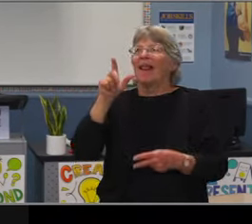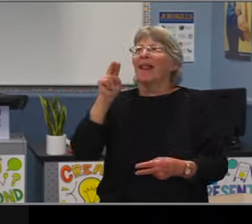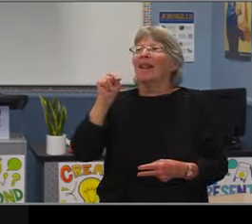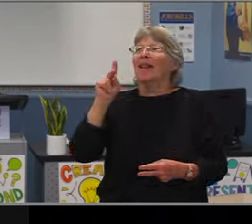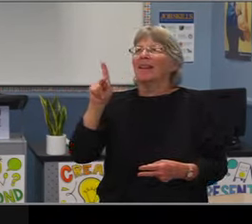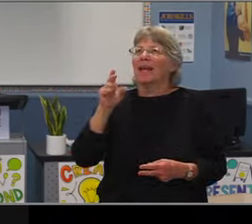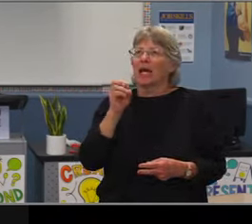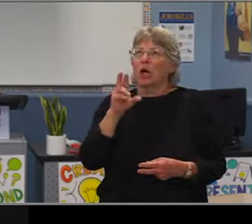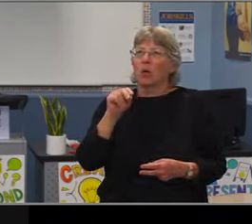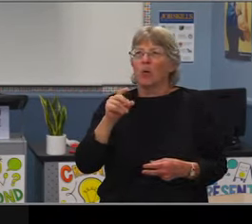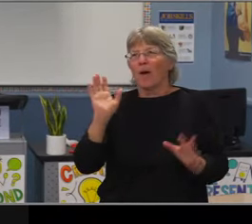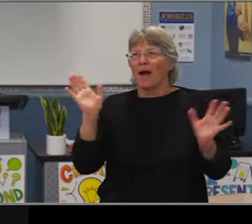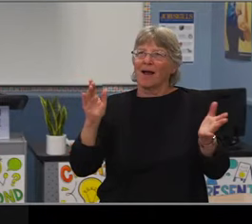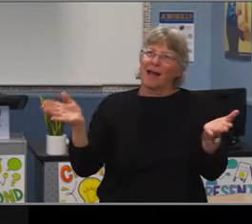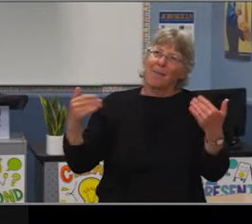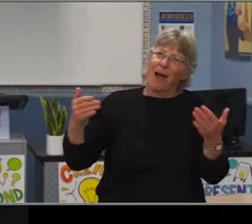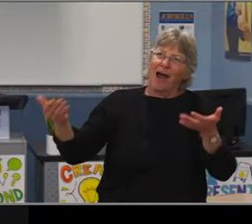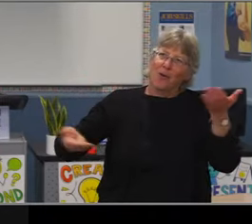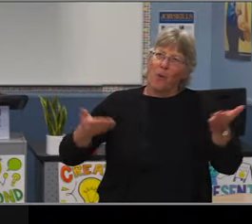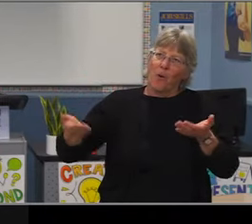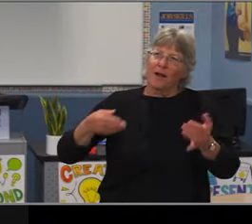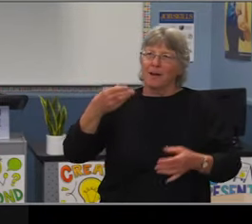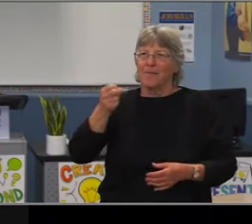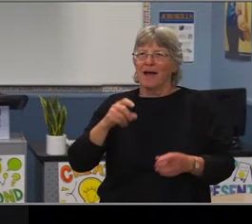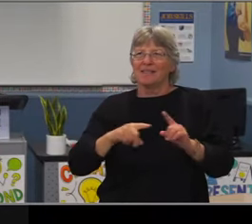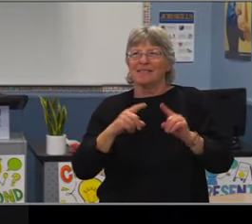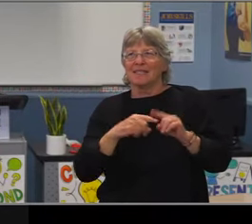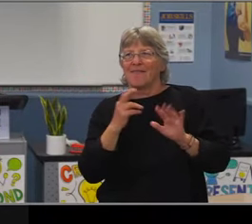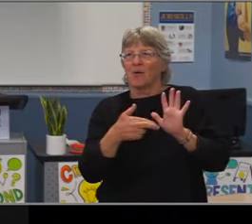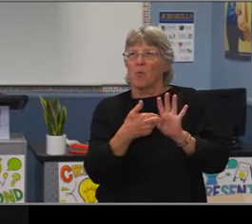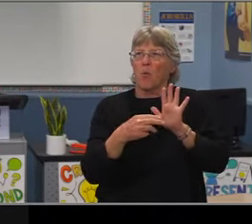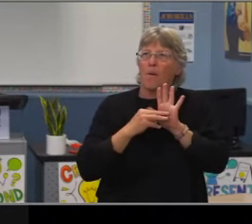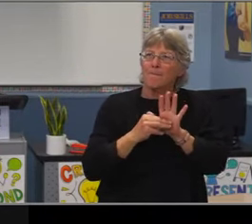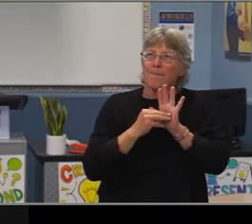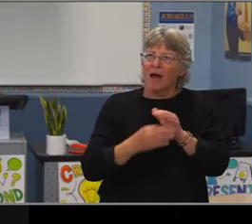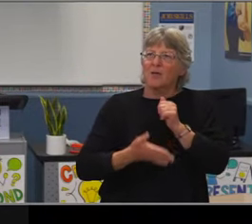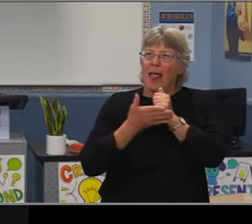You see two schools that have kind of leveled out in their enrollment Tincher and Newcomb